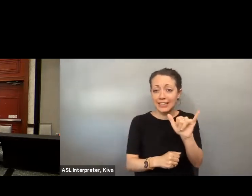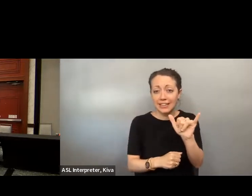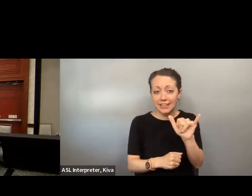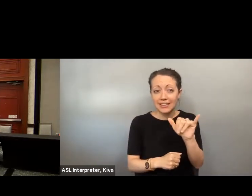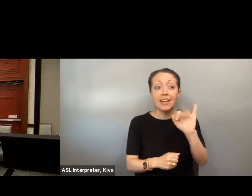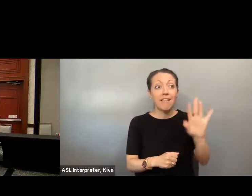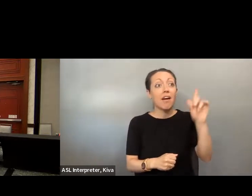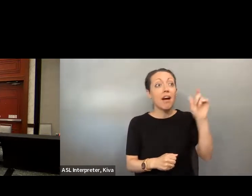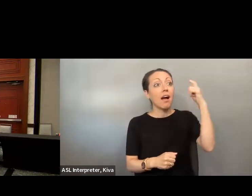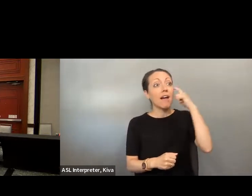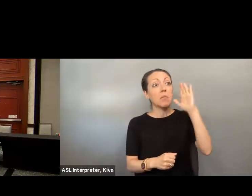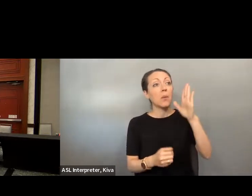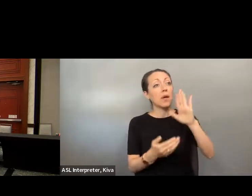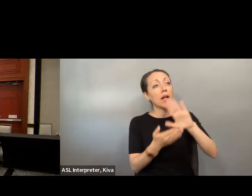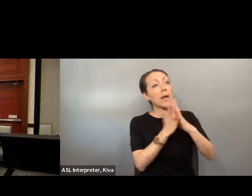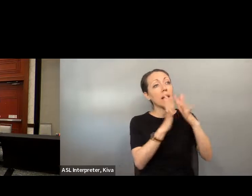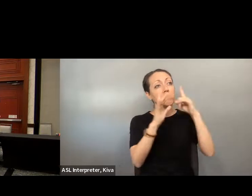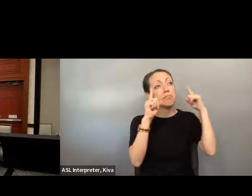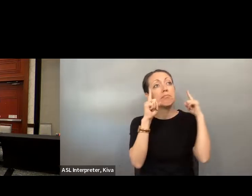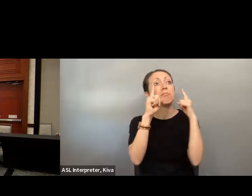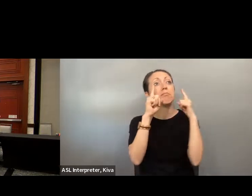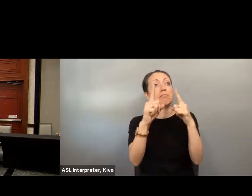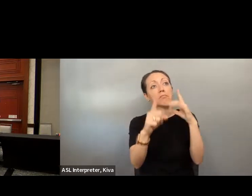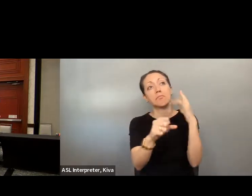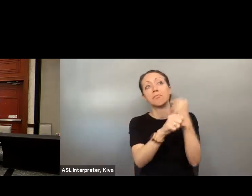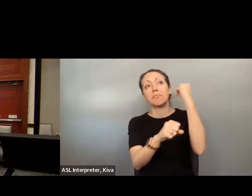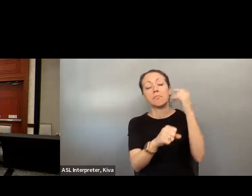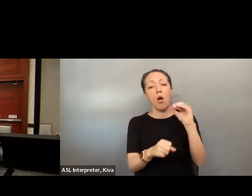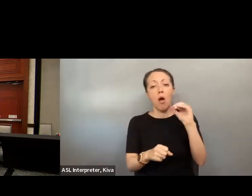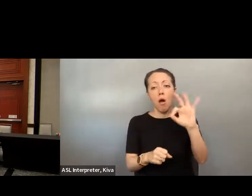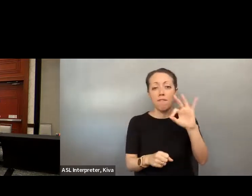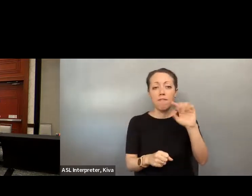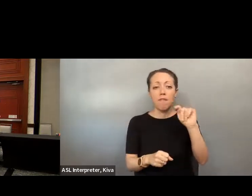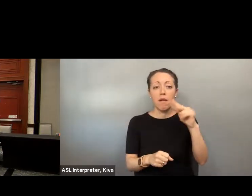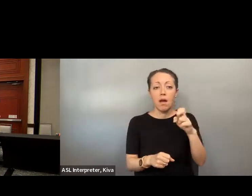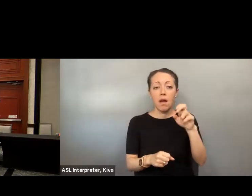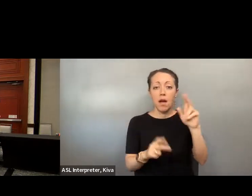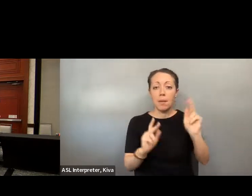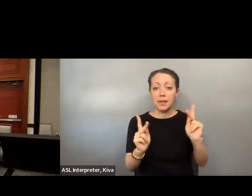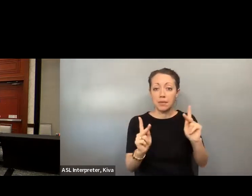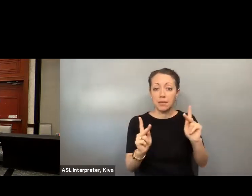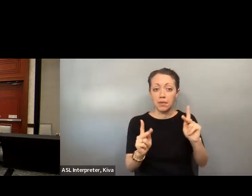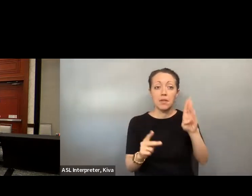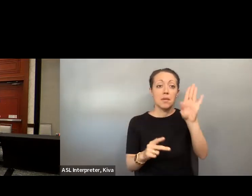party lines and is not a partisan